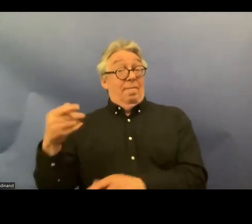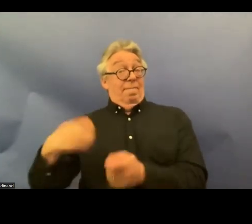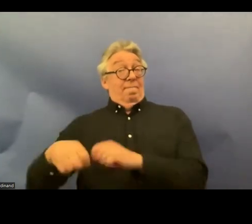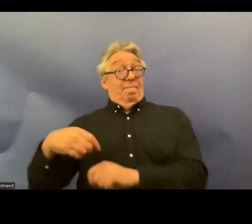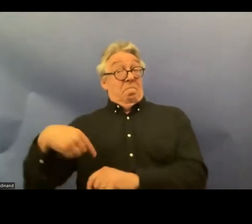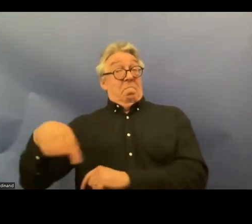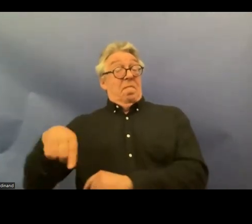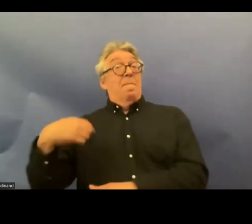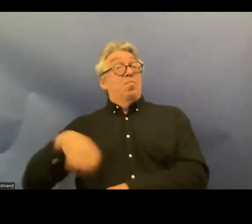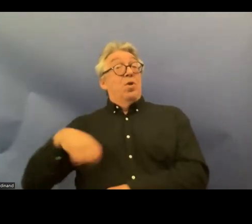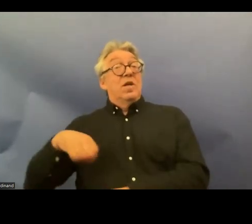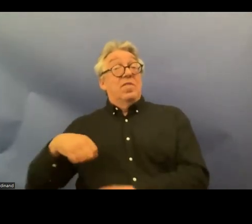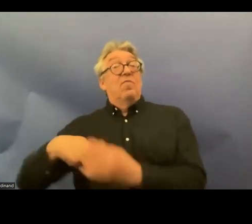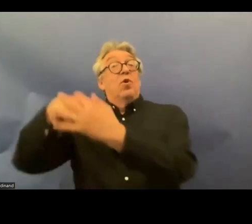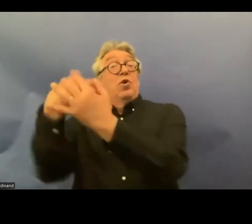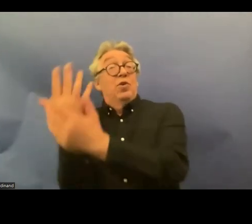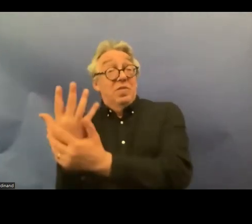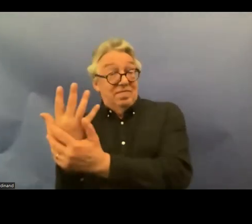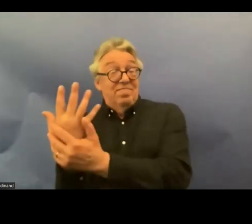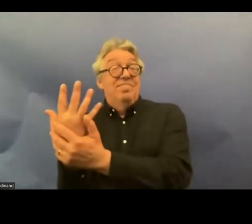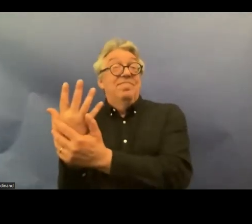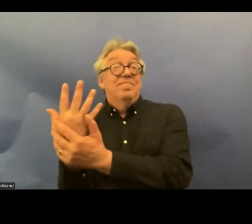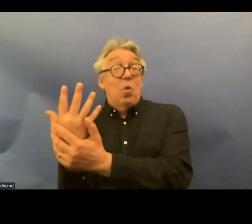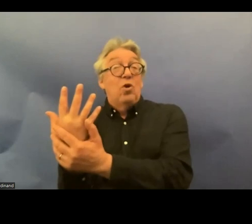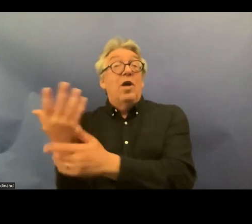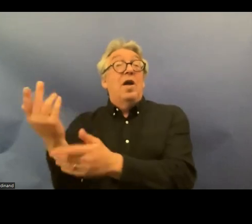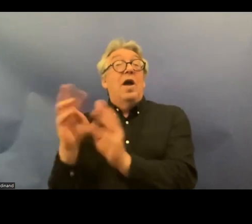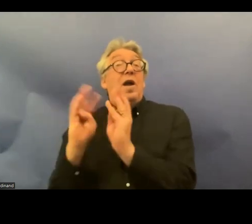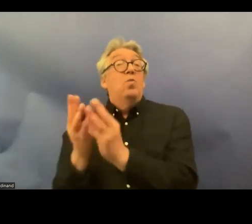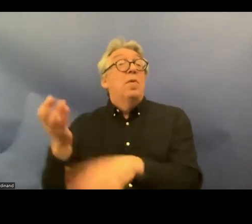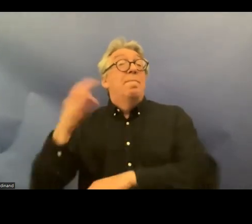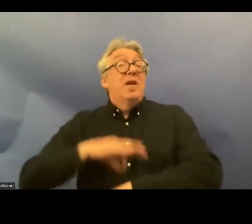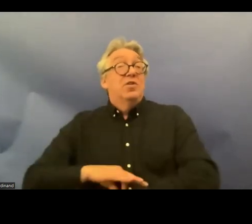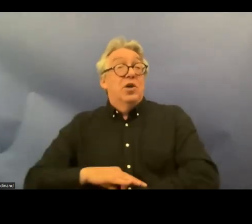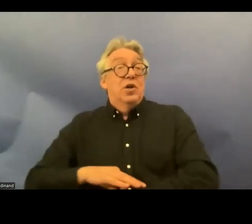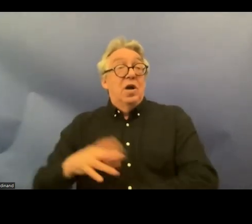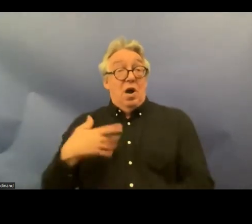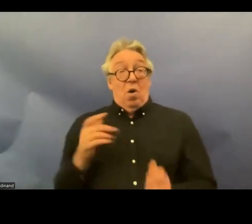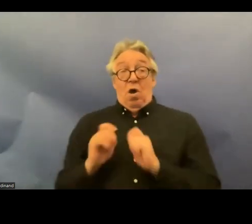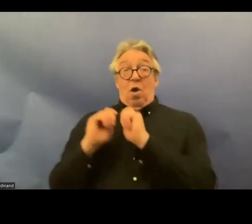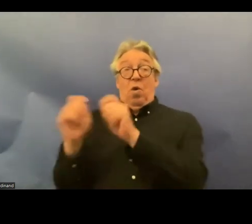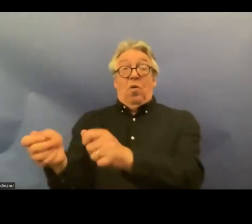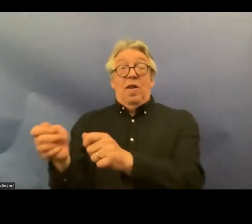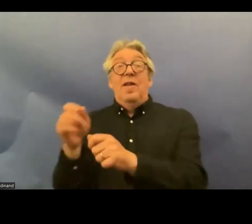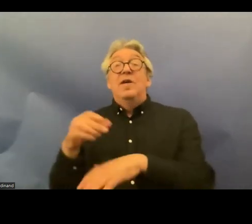and it is to Camilla Waltersson Grönvall she is the Swedish Minister for social services